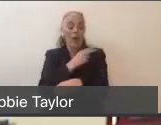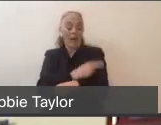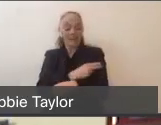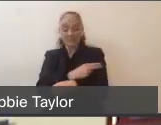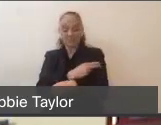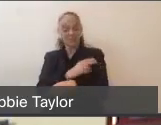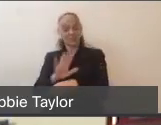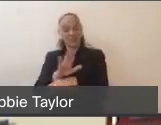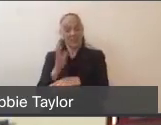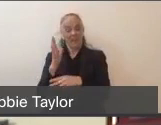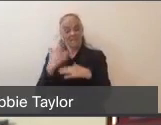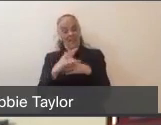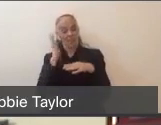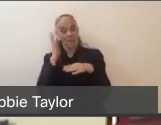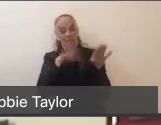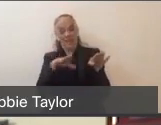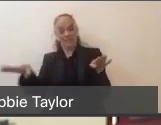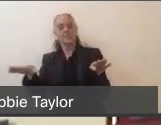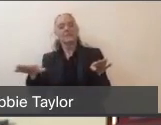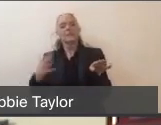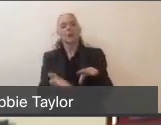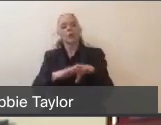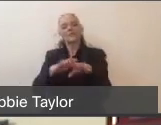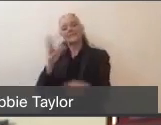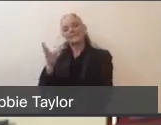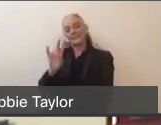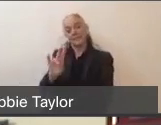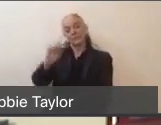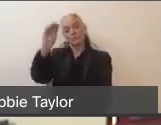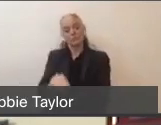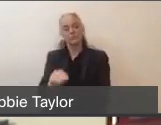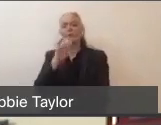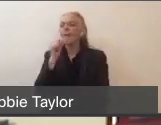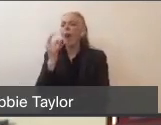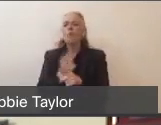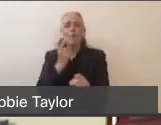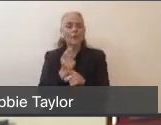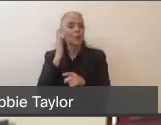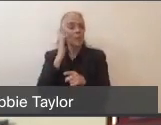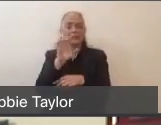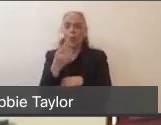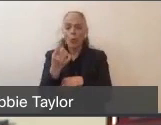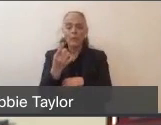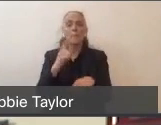and it's not just regular beds they've increased. They've increased the critical care beds,